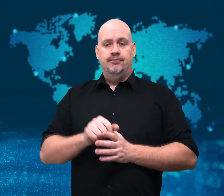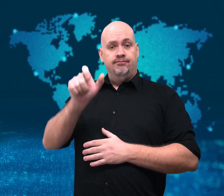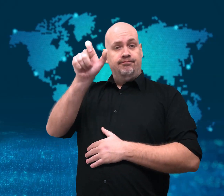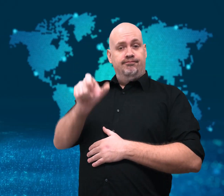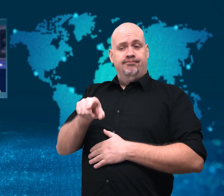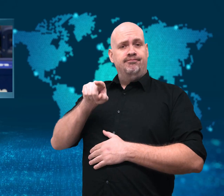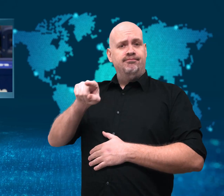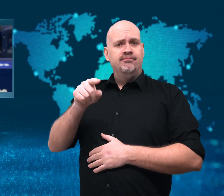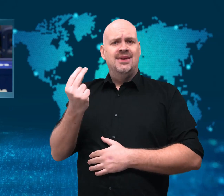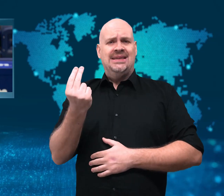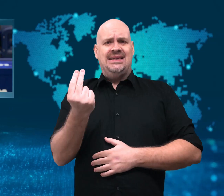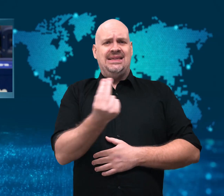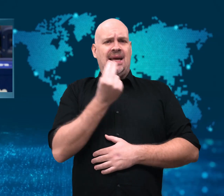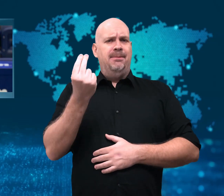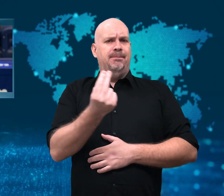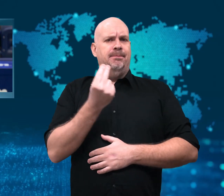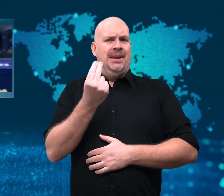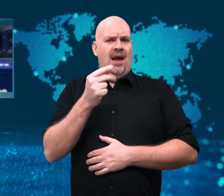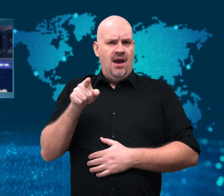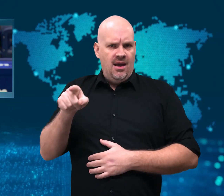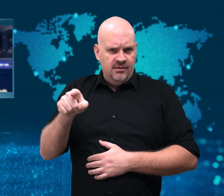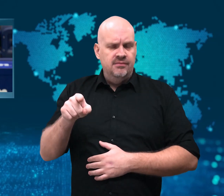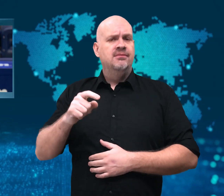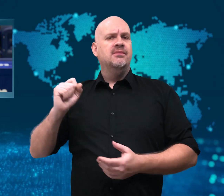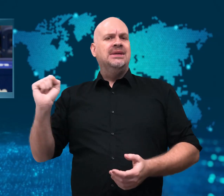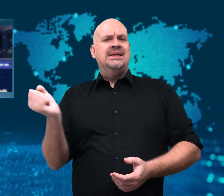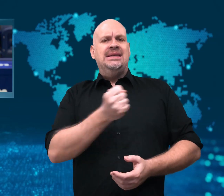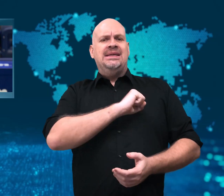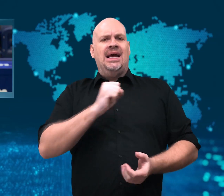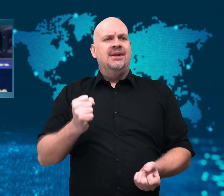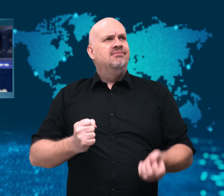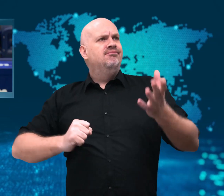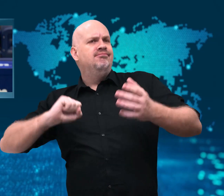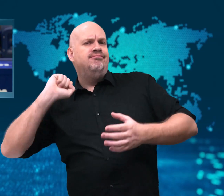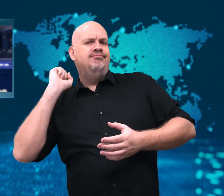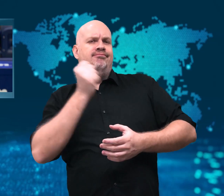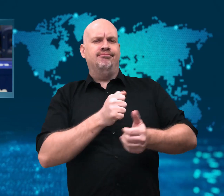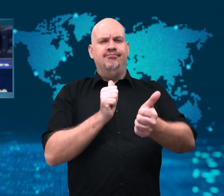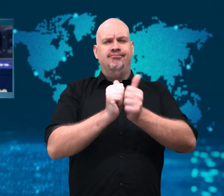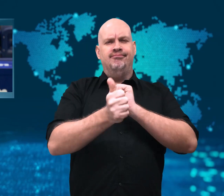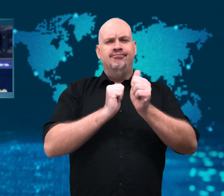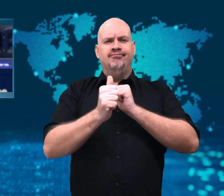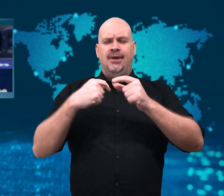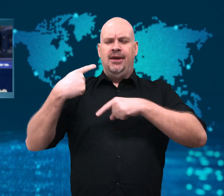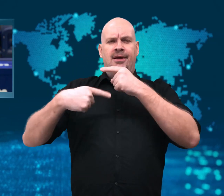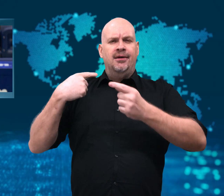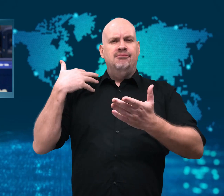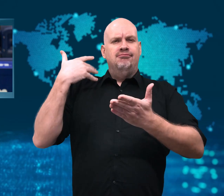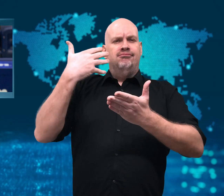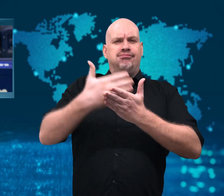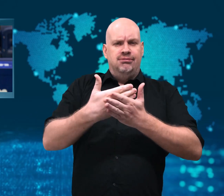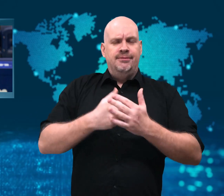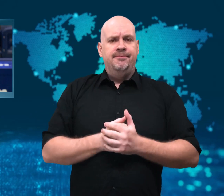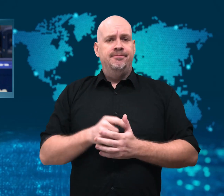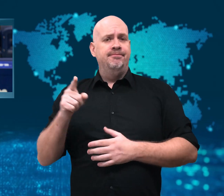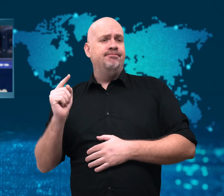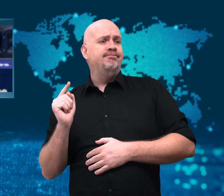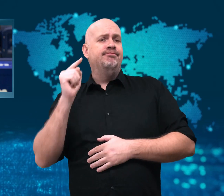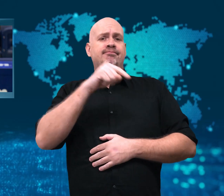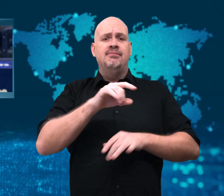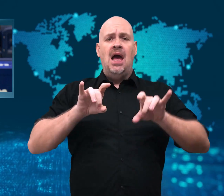[Gavin]: A Serbian tennis star has been battling with Australian